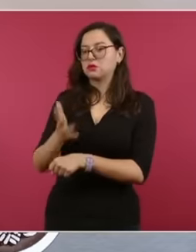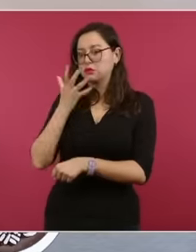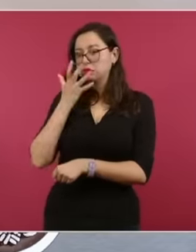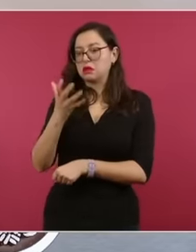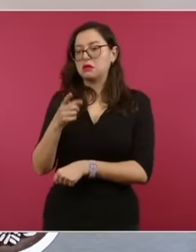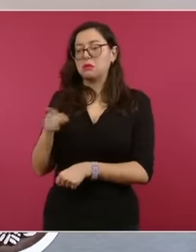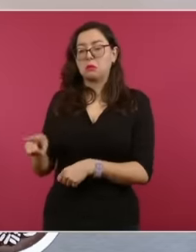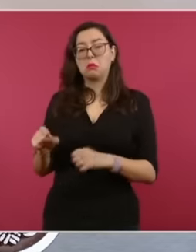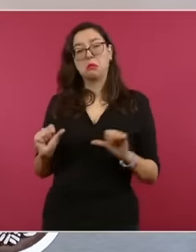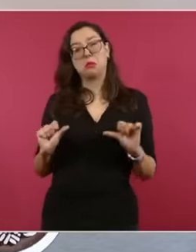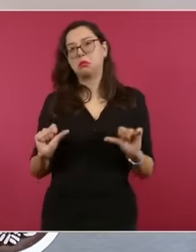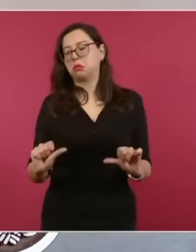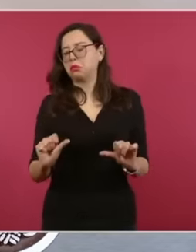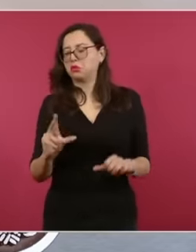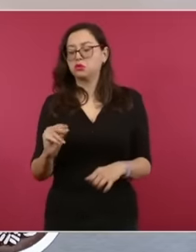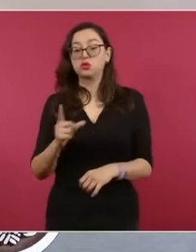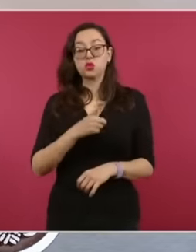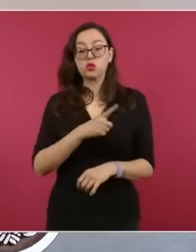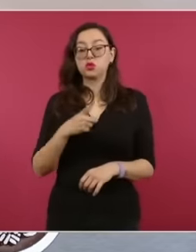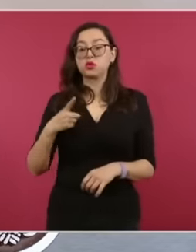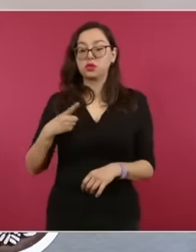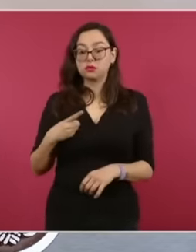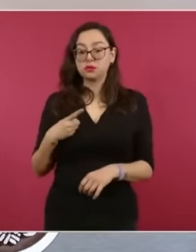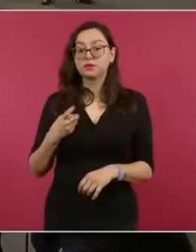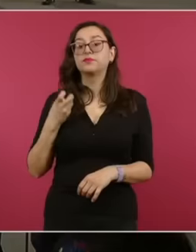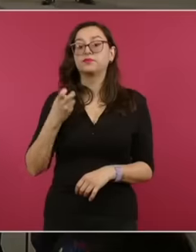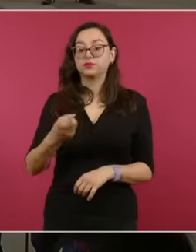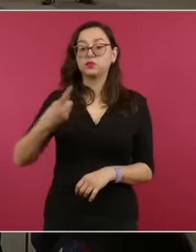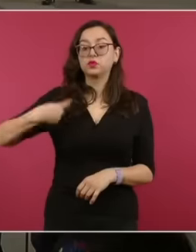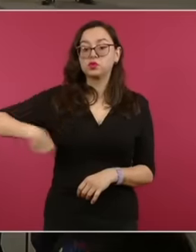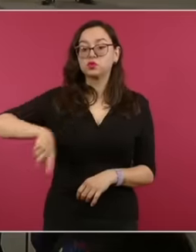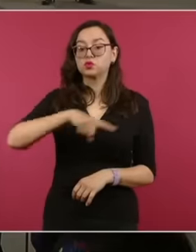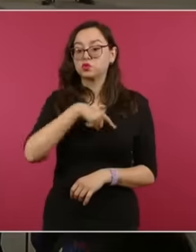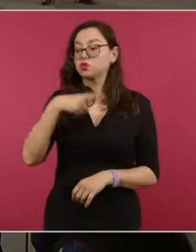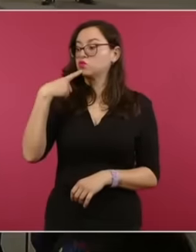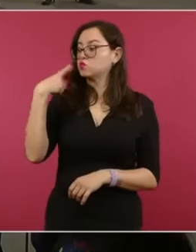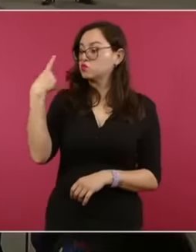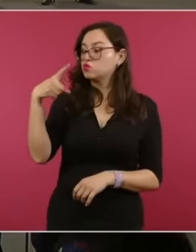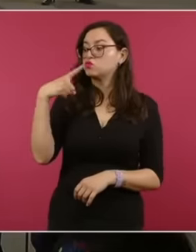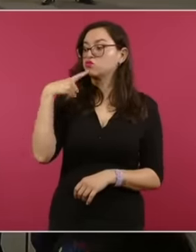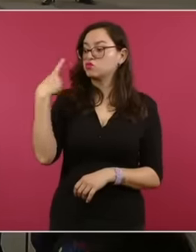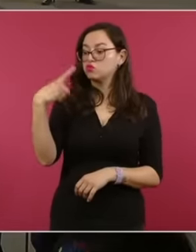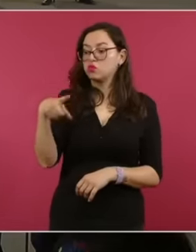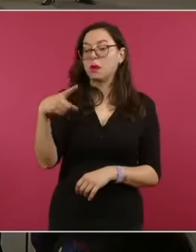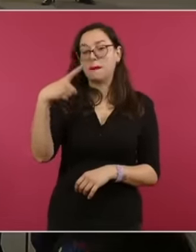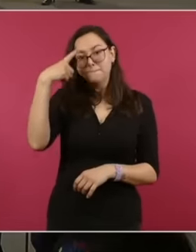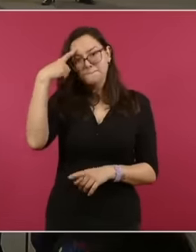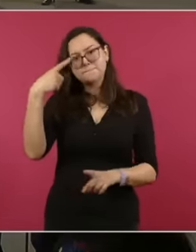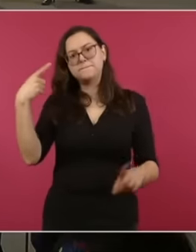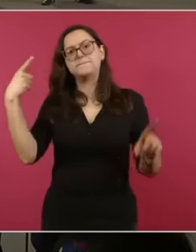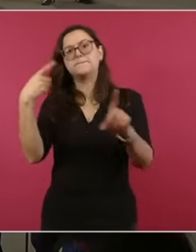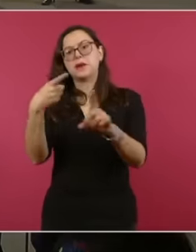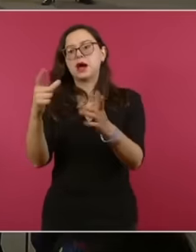Mexico's claims seek precisely to strengthen the international legal framework for the peaceful resolution